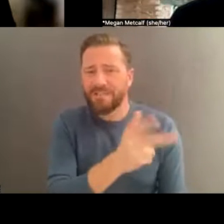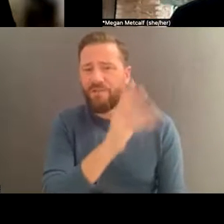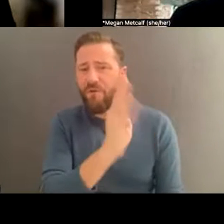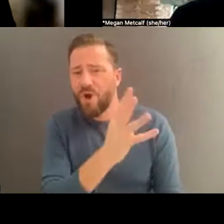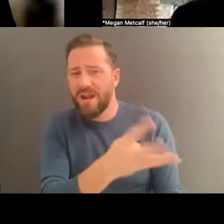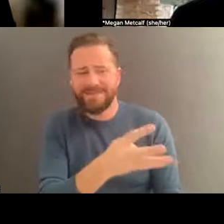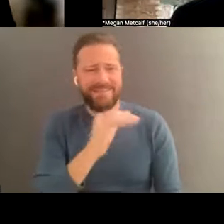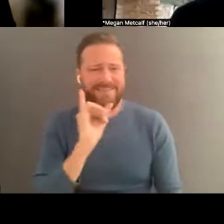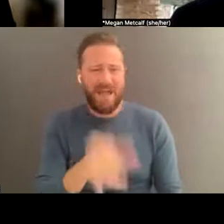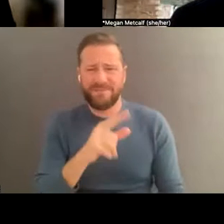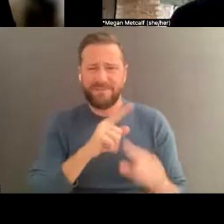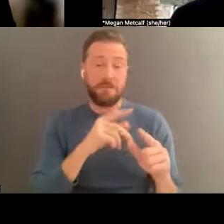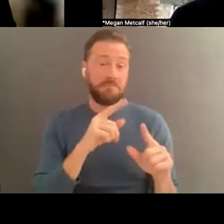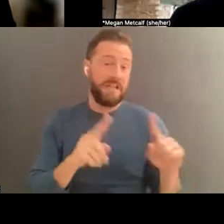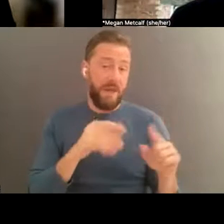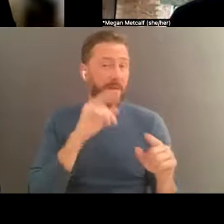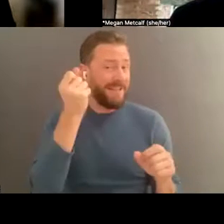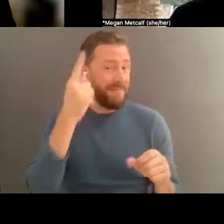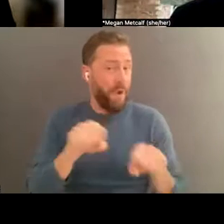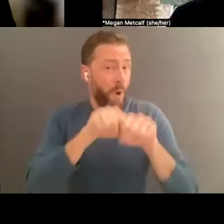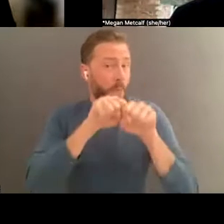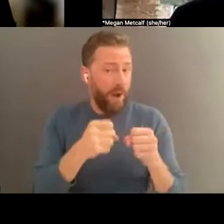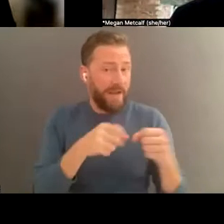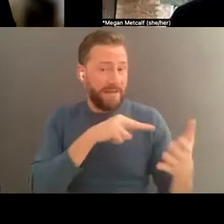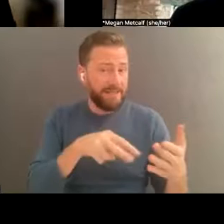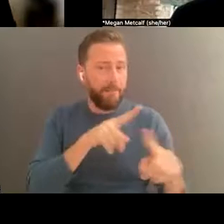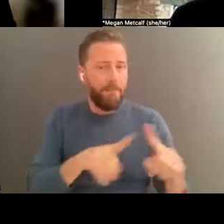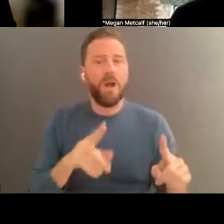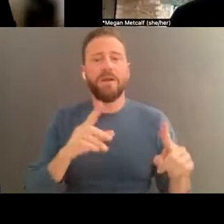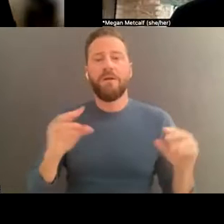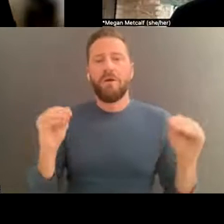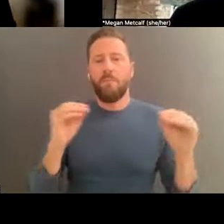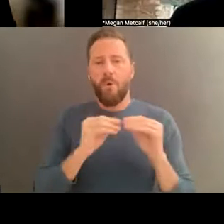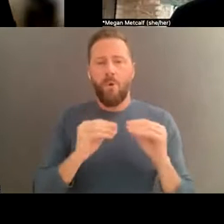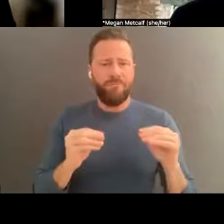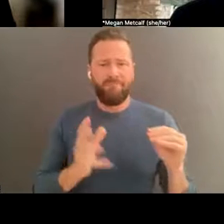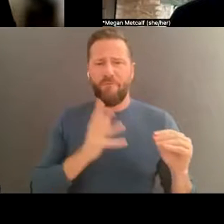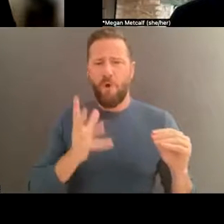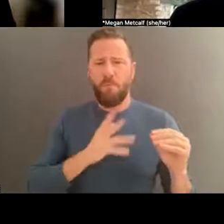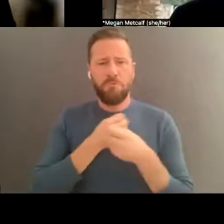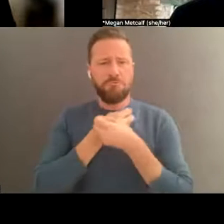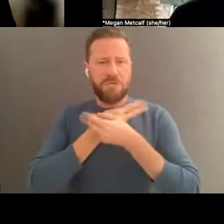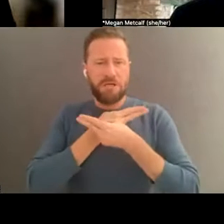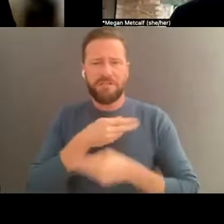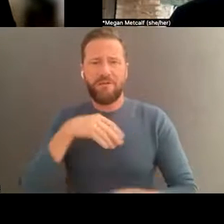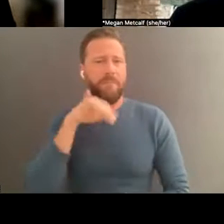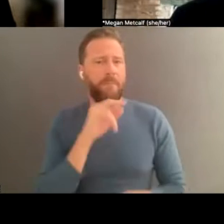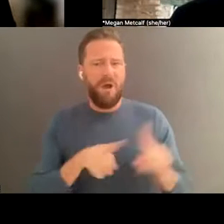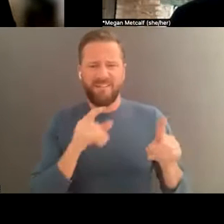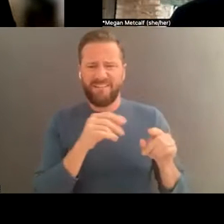white movies, they were breakdancing! It was a different beat and they were in tuxedos but if you